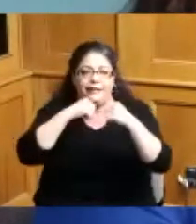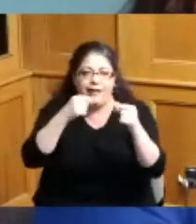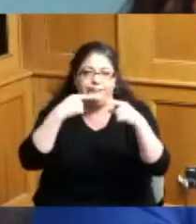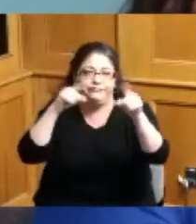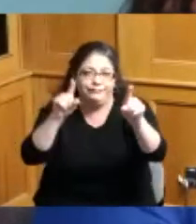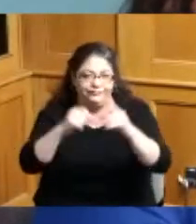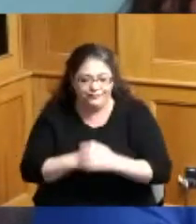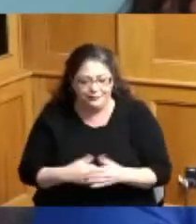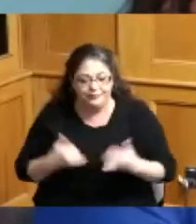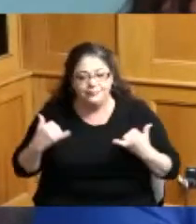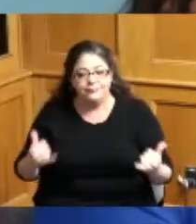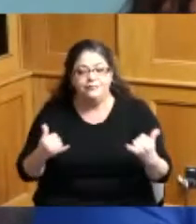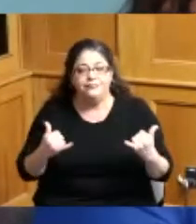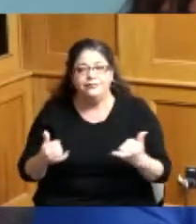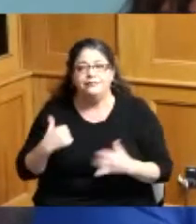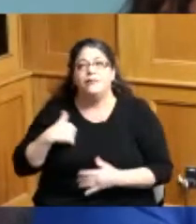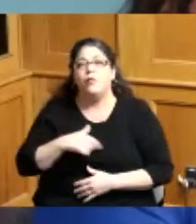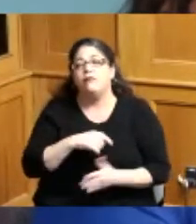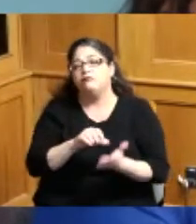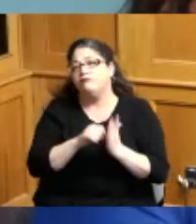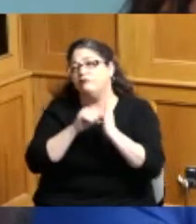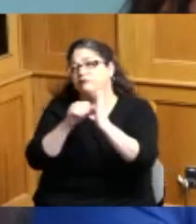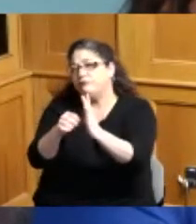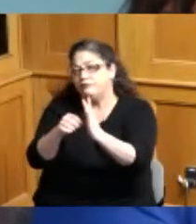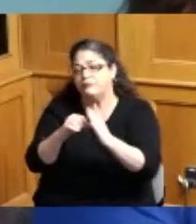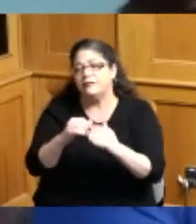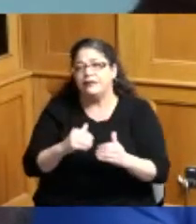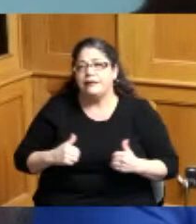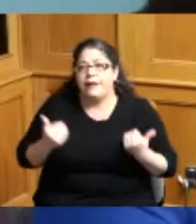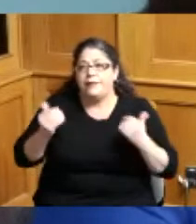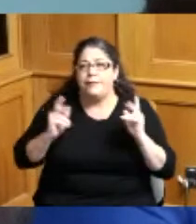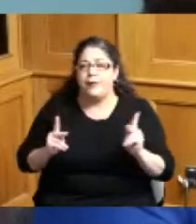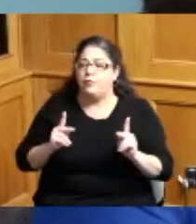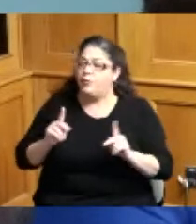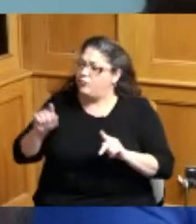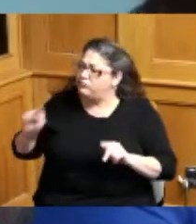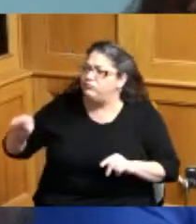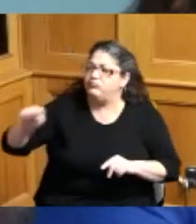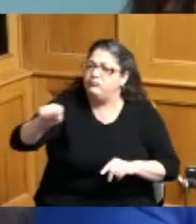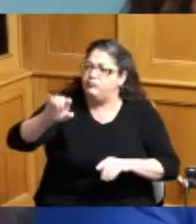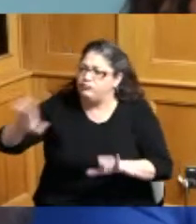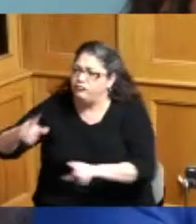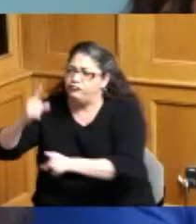today that would highlight the young people that's doing something right we go too fast